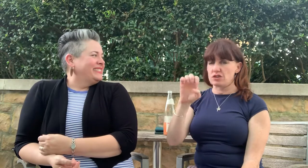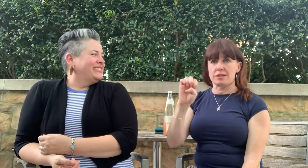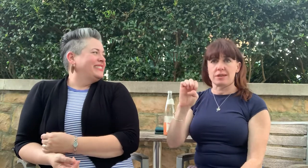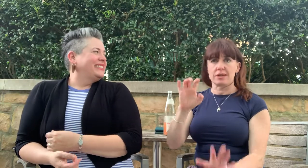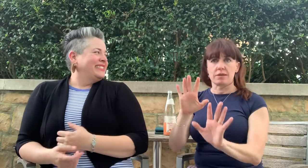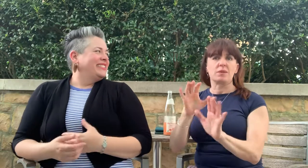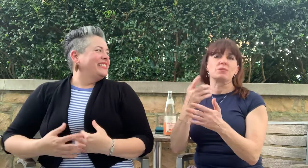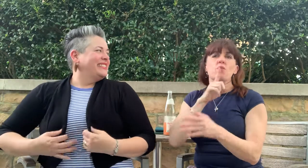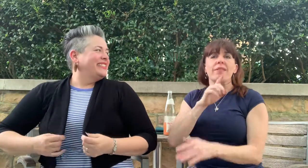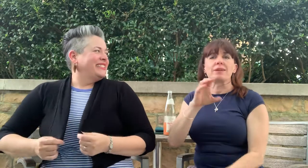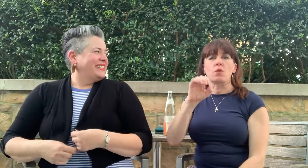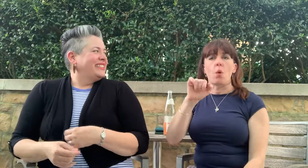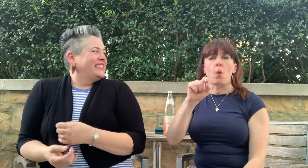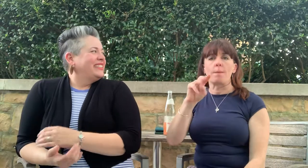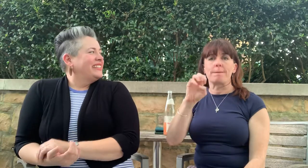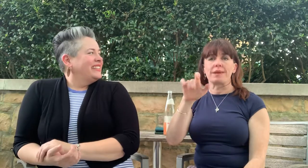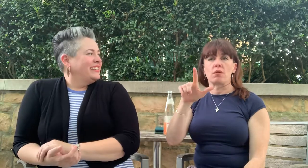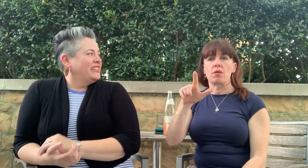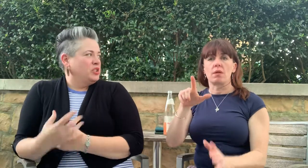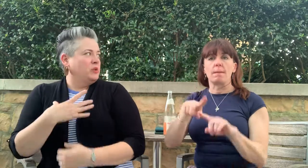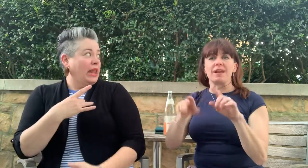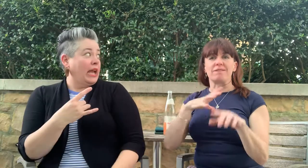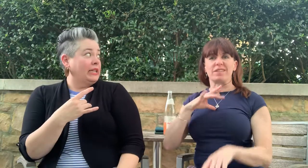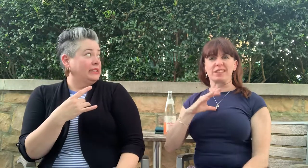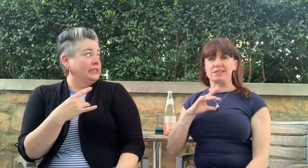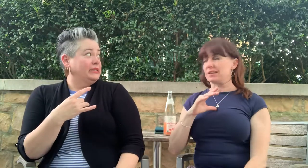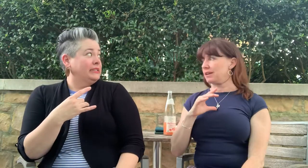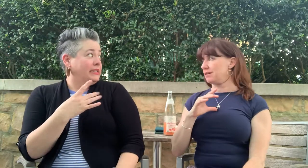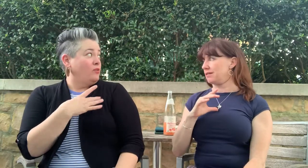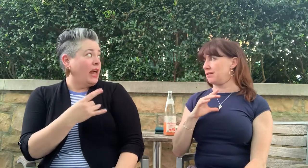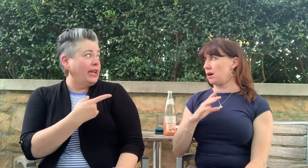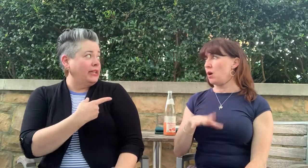aka Oatmeal. But think "fancy oatmeal".